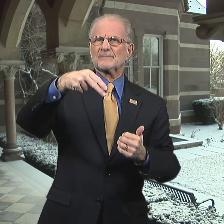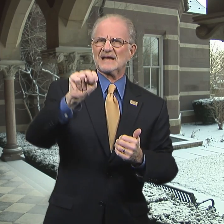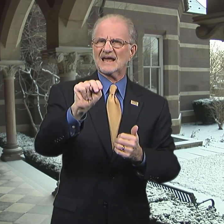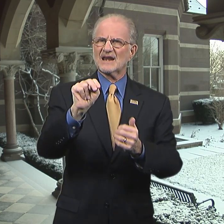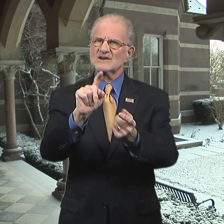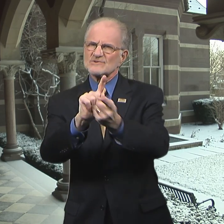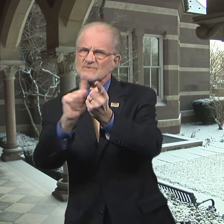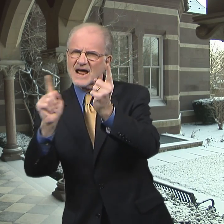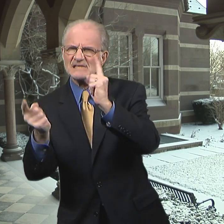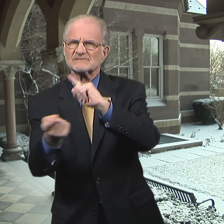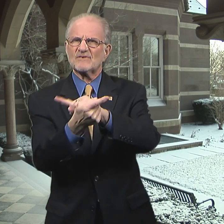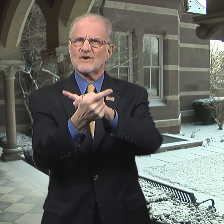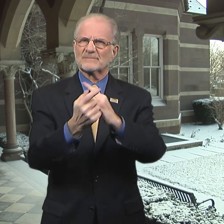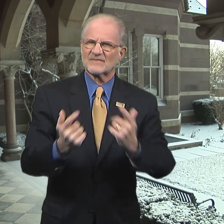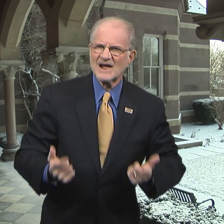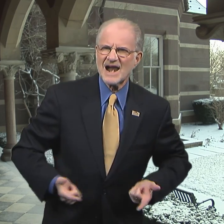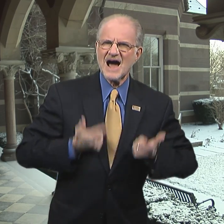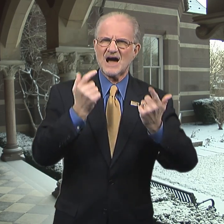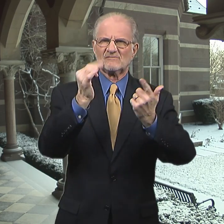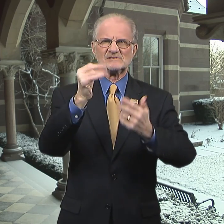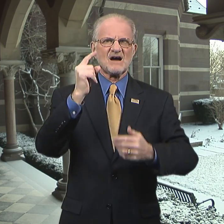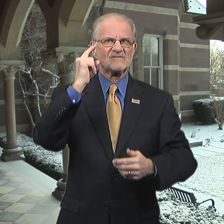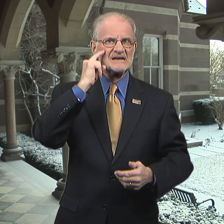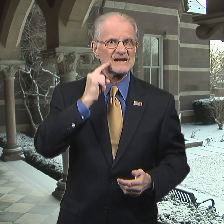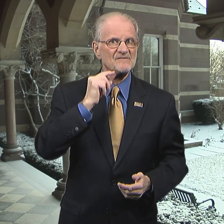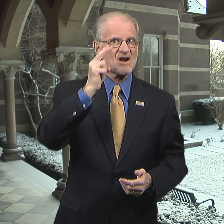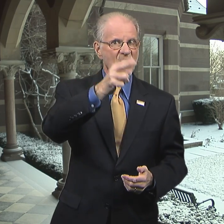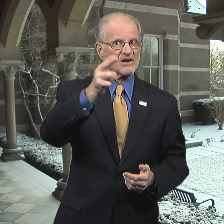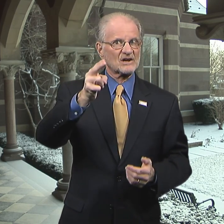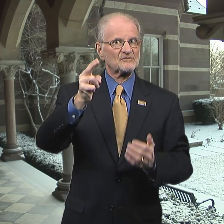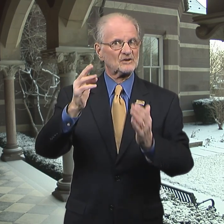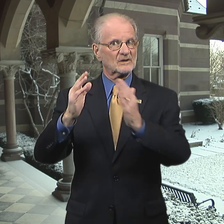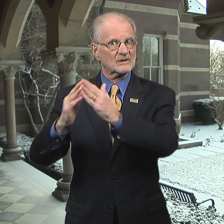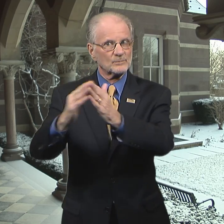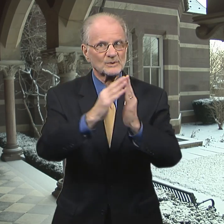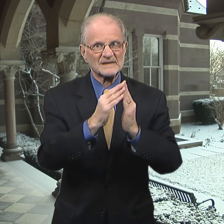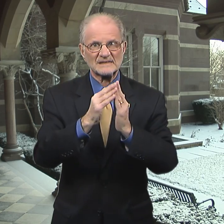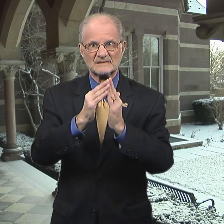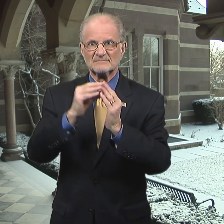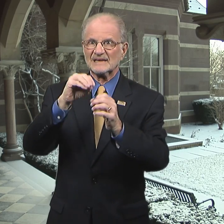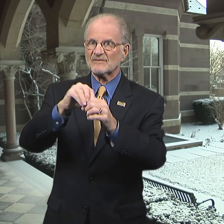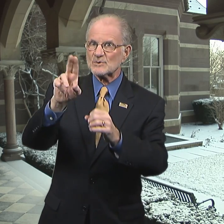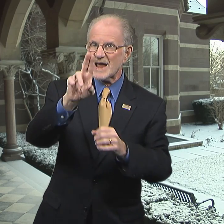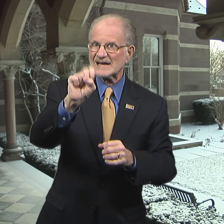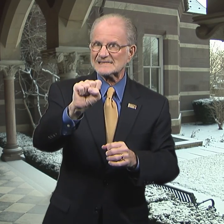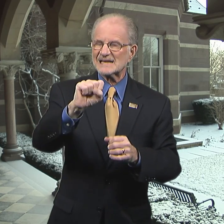We will discuss how DPN transformed the lives of the deaf and hard of hearing community in the United States